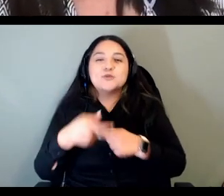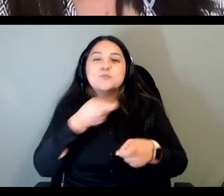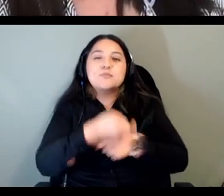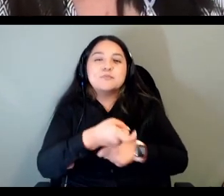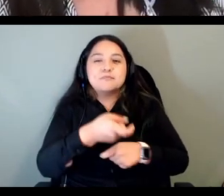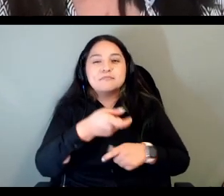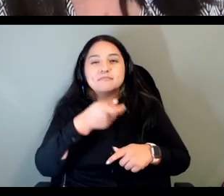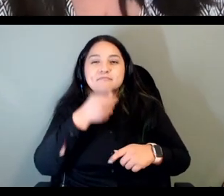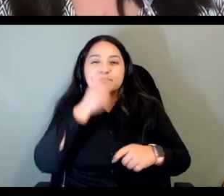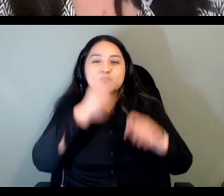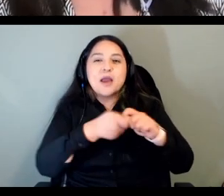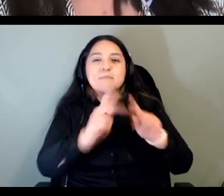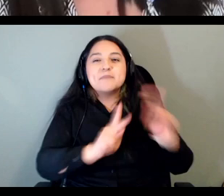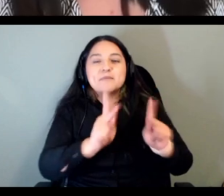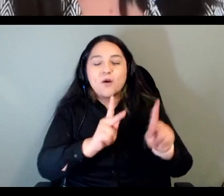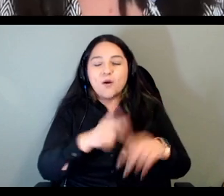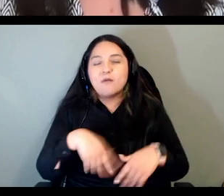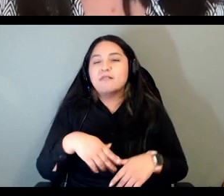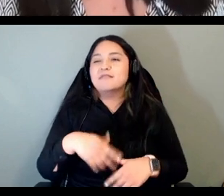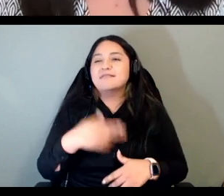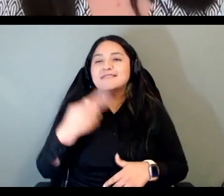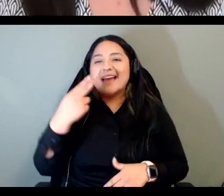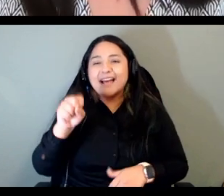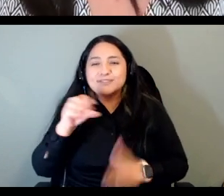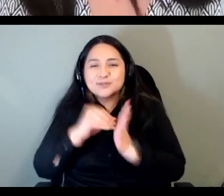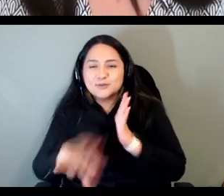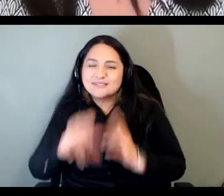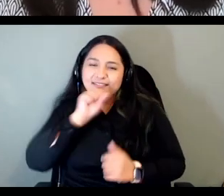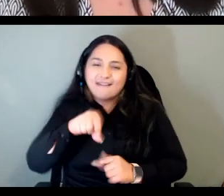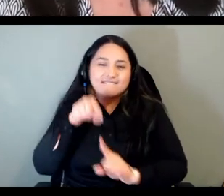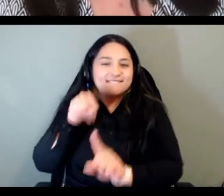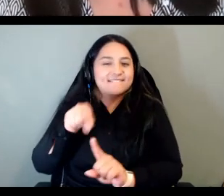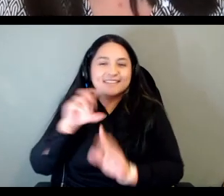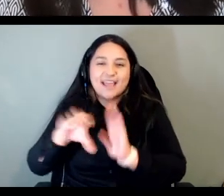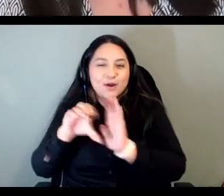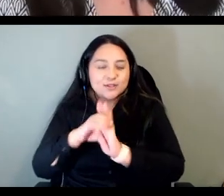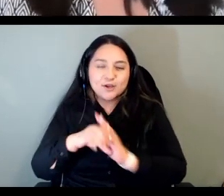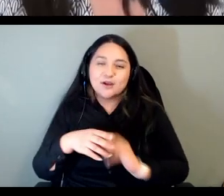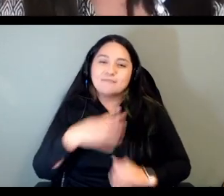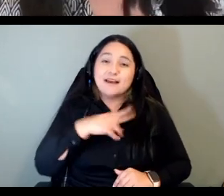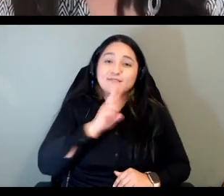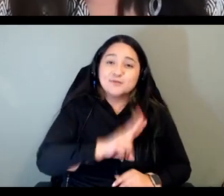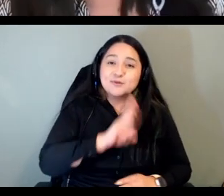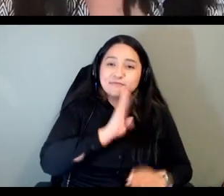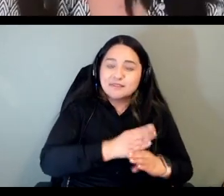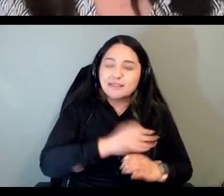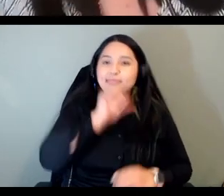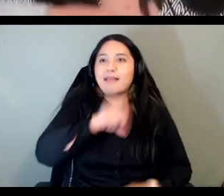love him my two-year-old loves him every time he does something funny they're always like